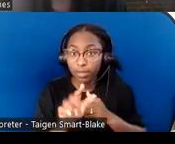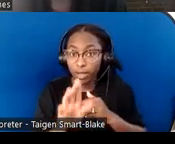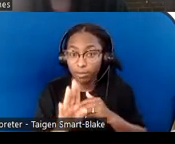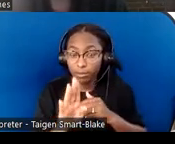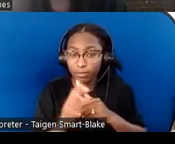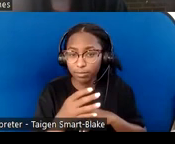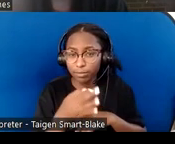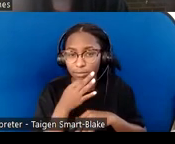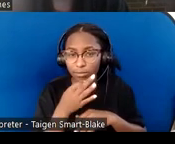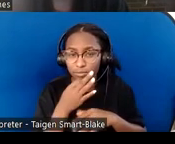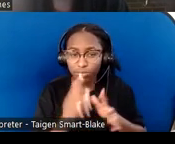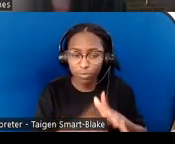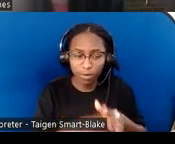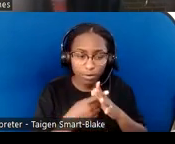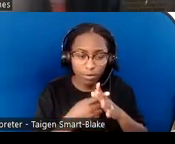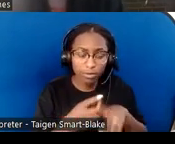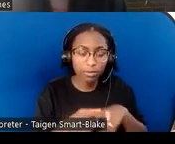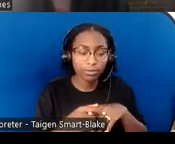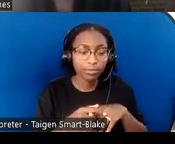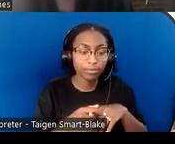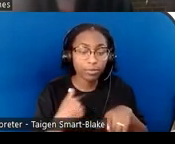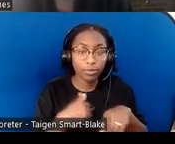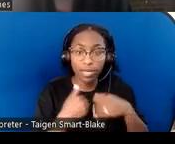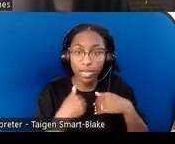As I mentioned, we have a YouTube site,